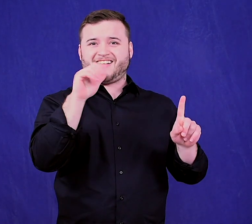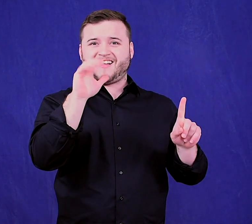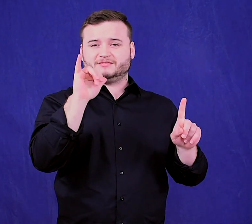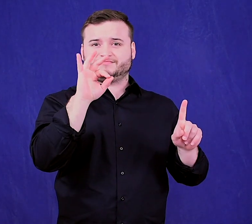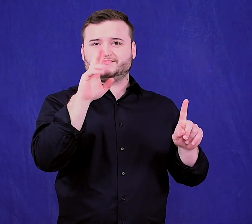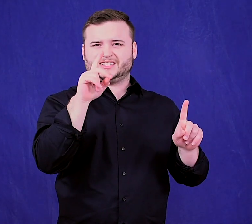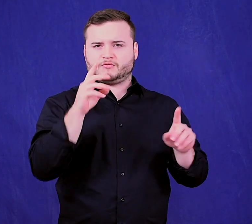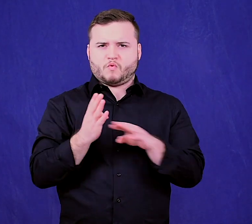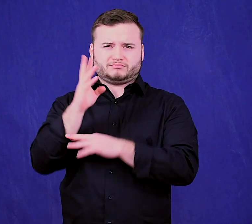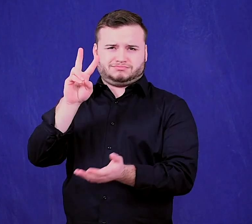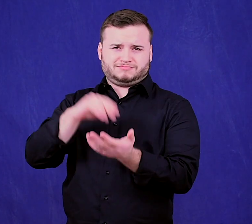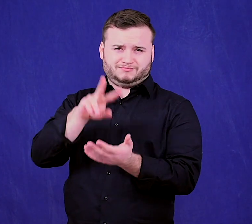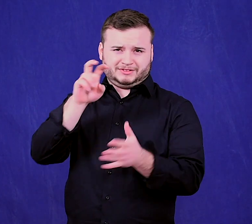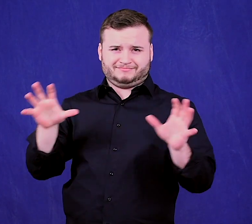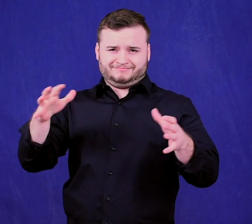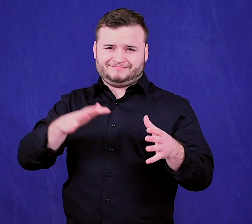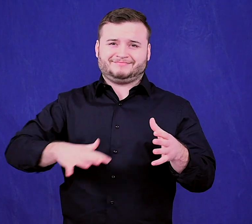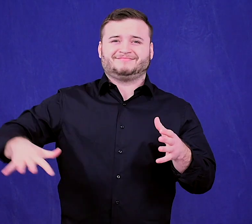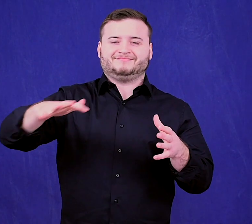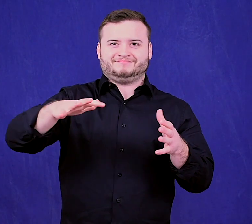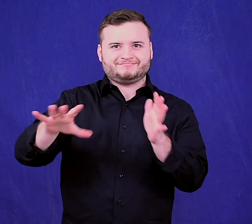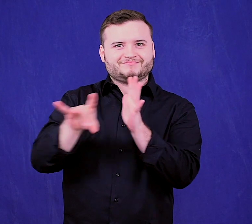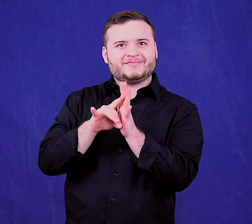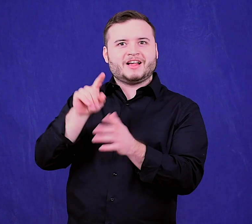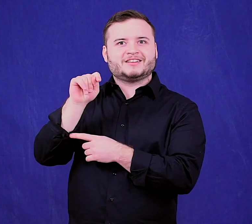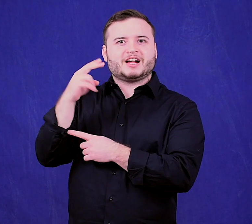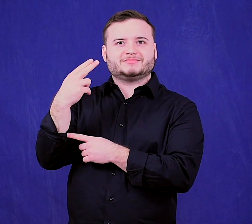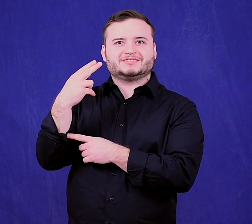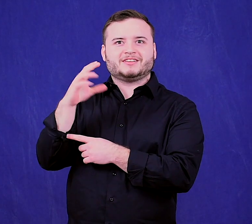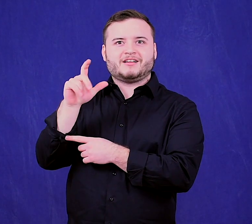passed by the 2008 Legislature.